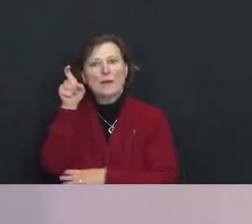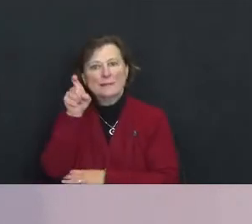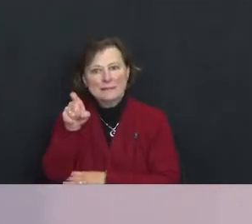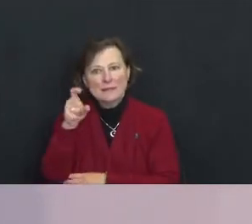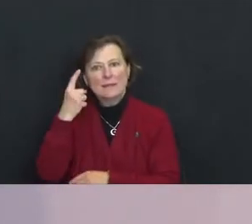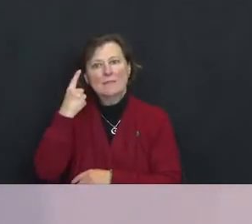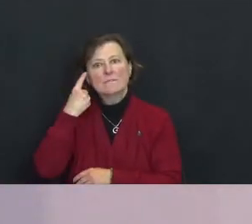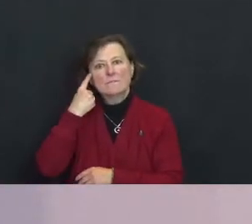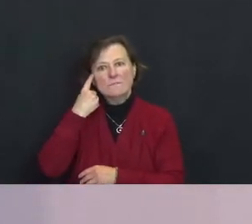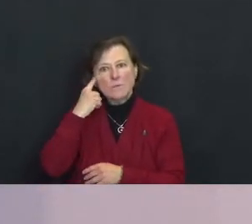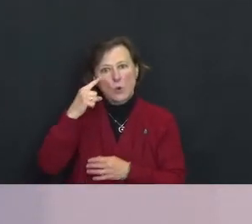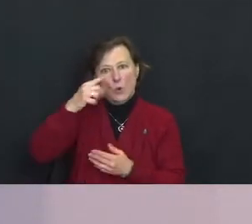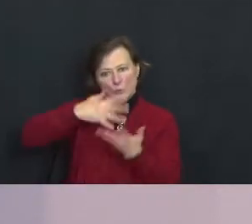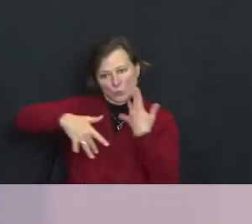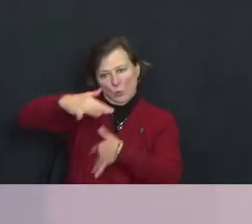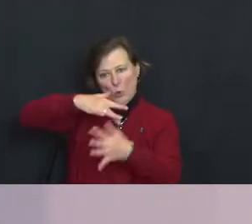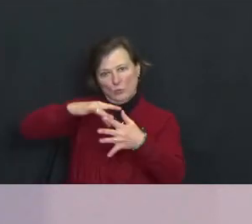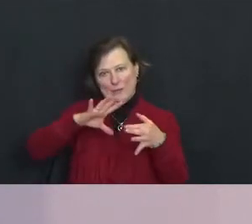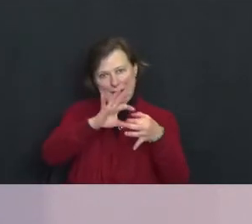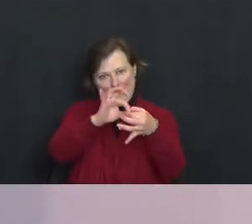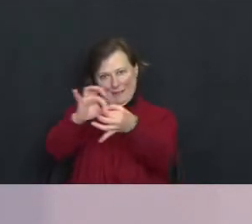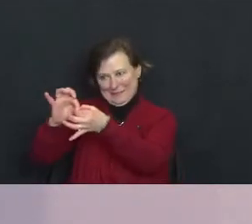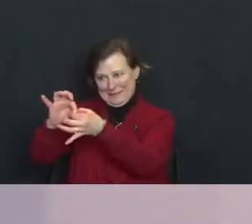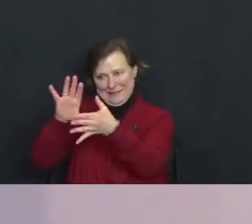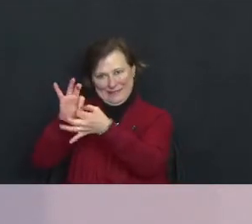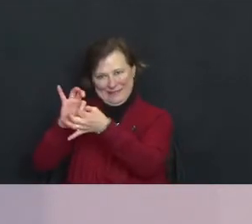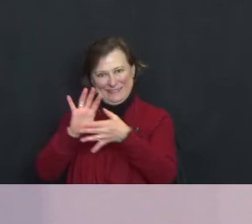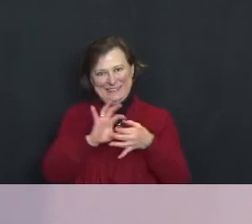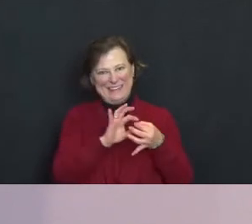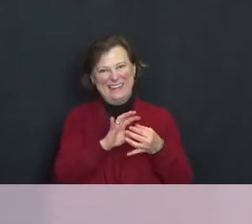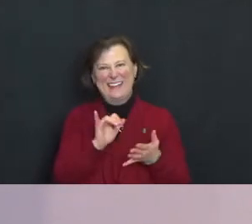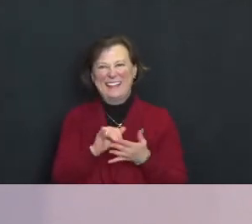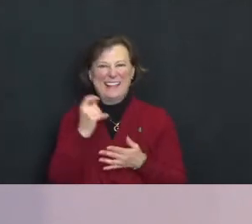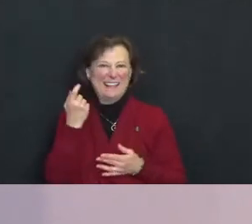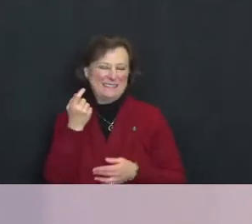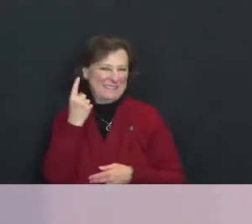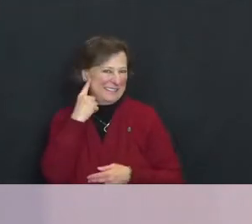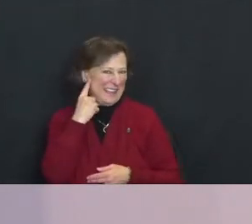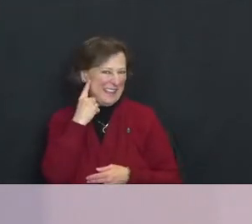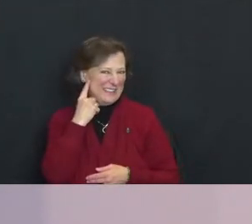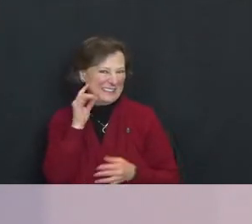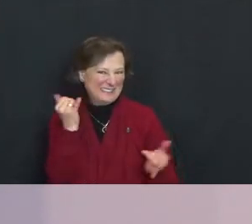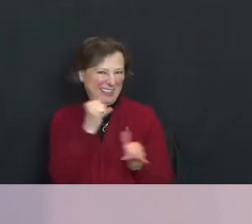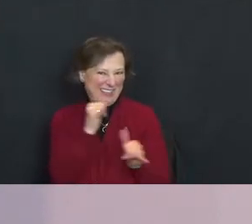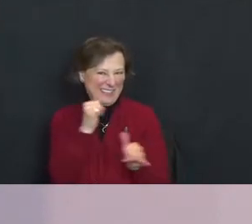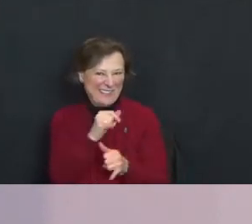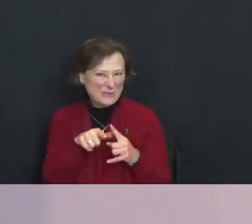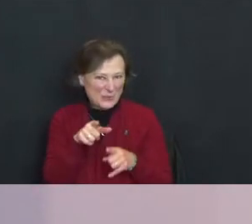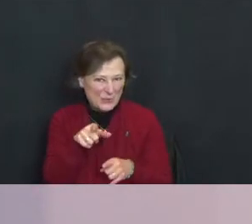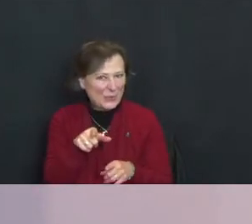connections. Does this sound namby pamby to you? It if doesn't have to be.